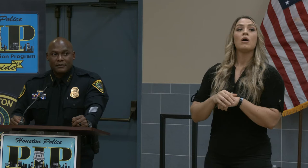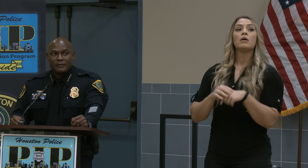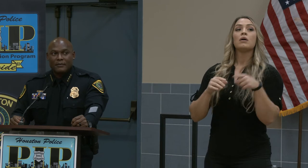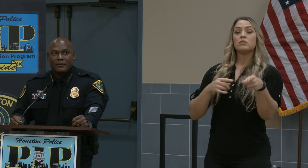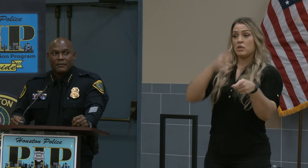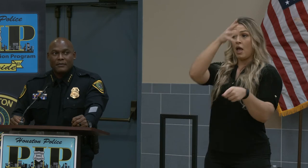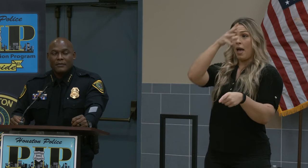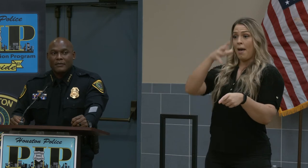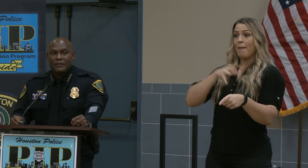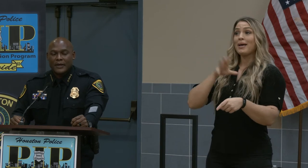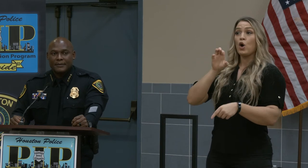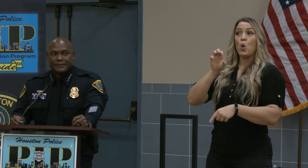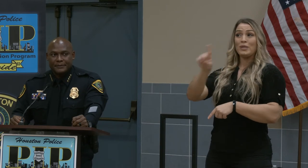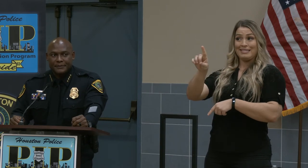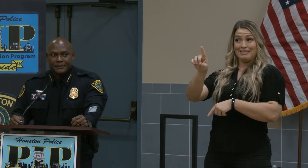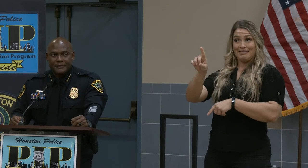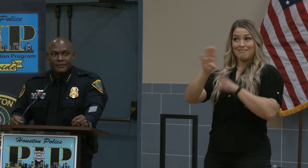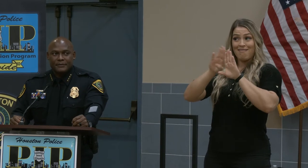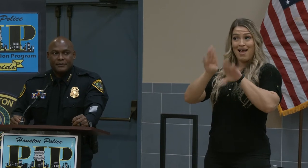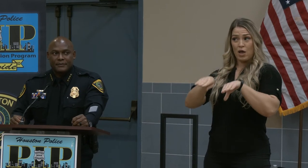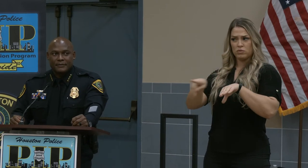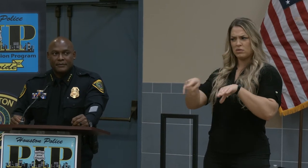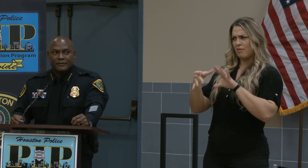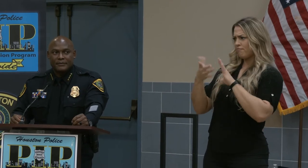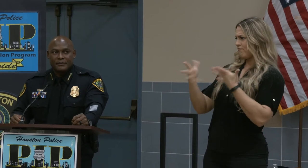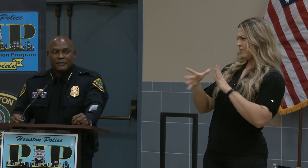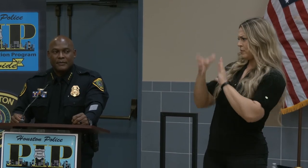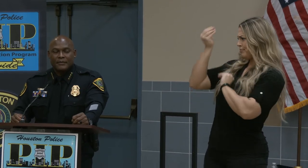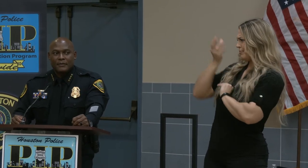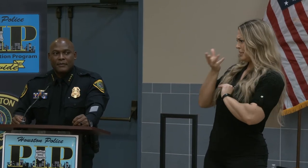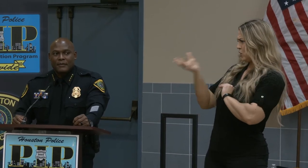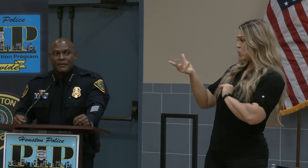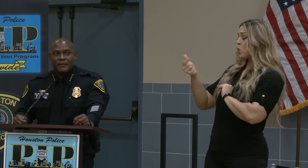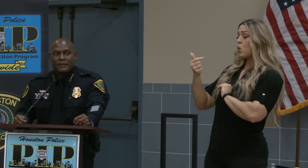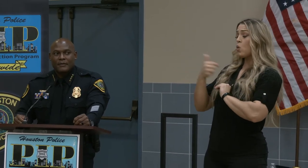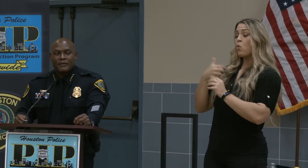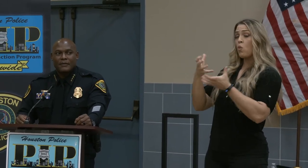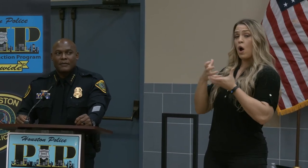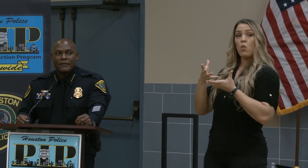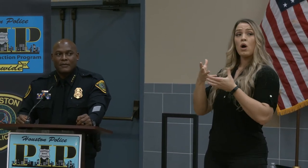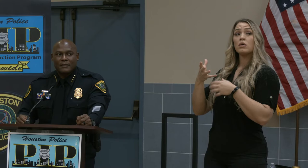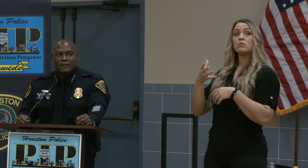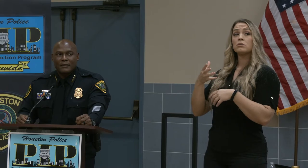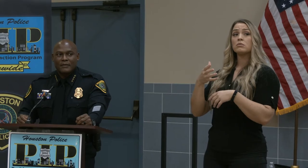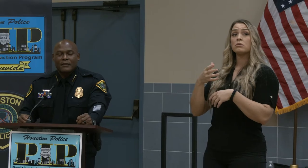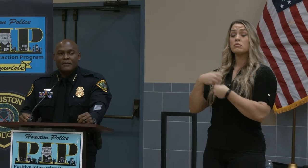I told you about tonight. And I want to ensure that your officers -- I know they do a good job.